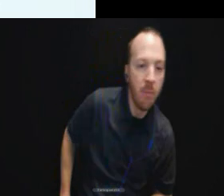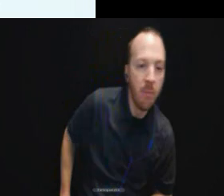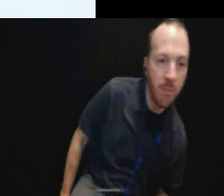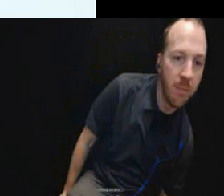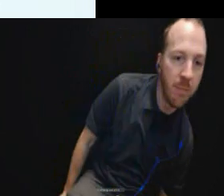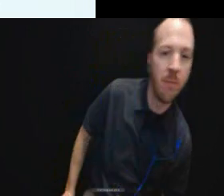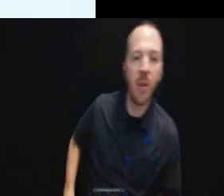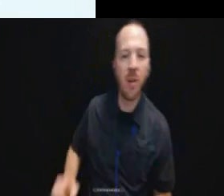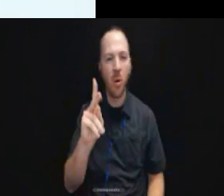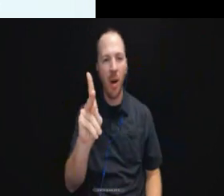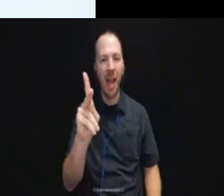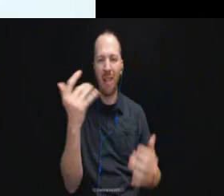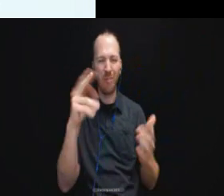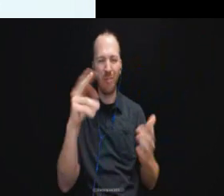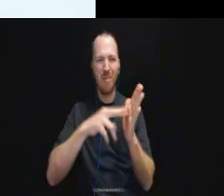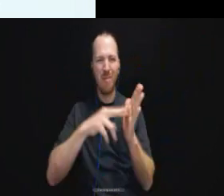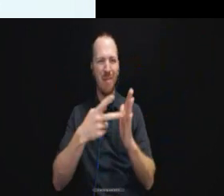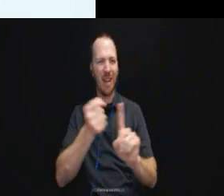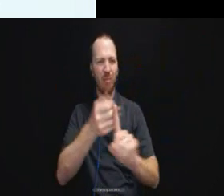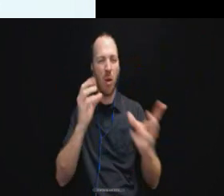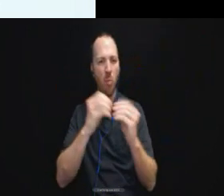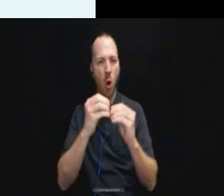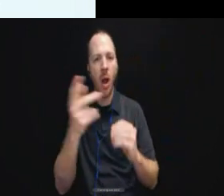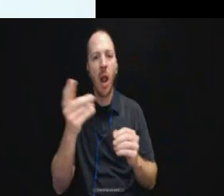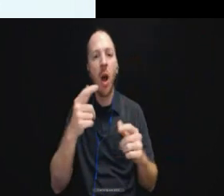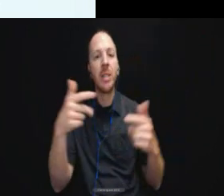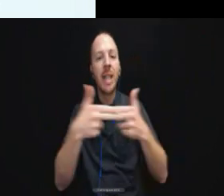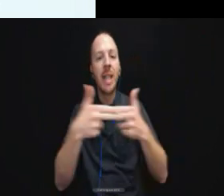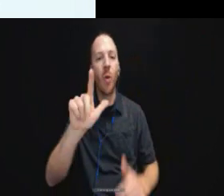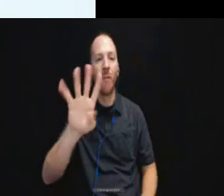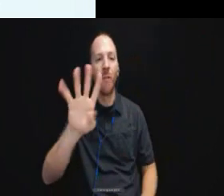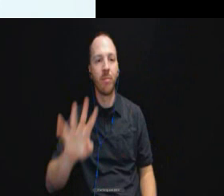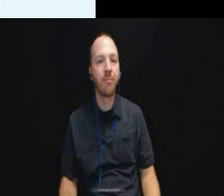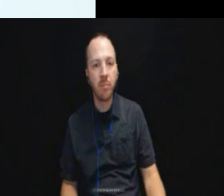So let's break that down a little bit more. Moving on to slide 24.